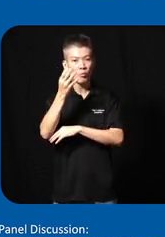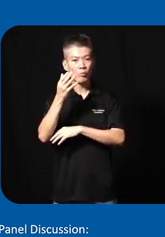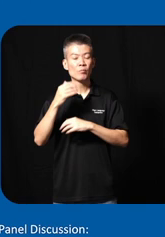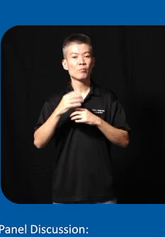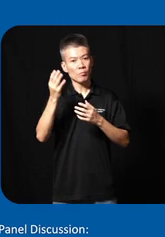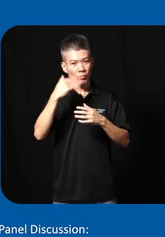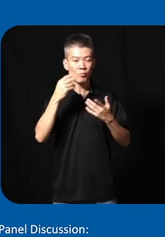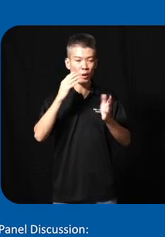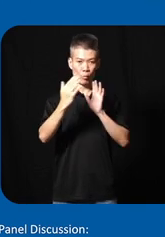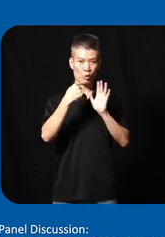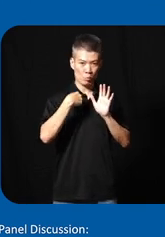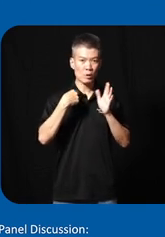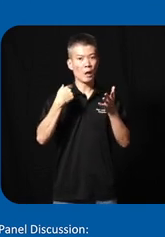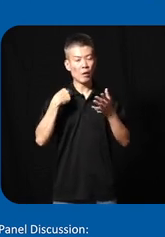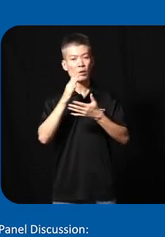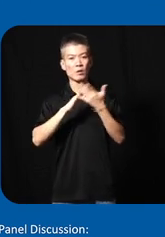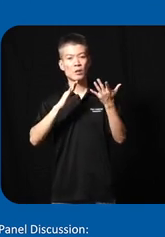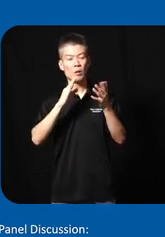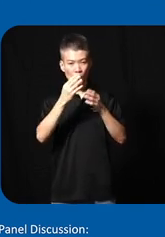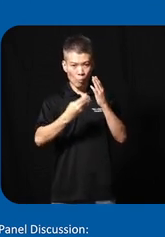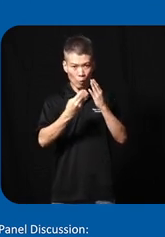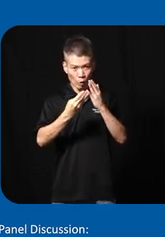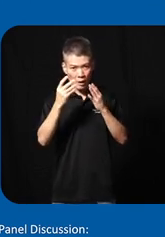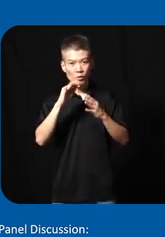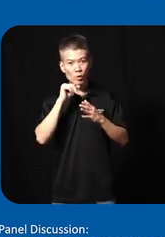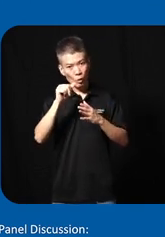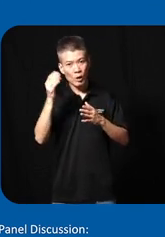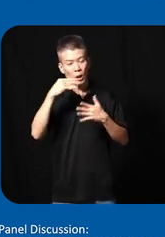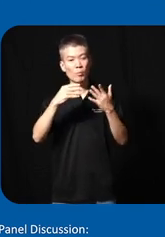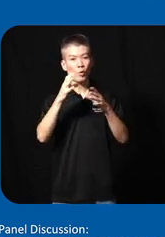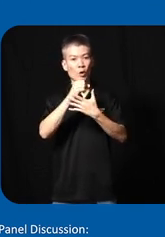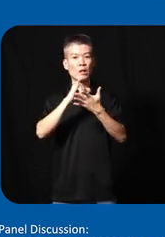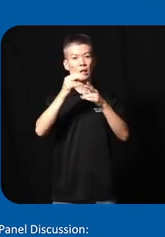please come and approach me I got some brocher otherwise come and collect a n card from so